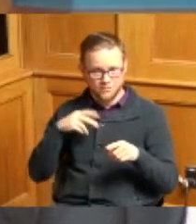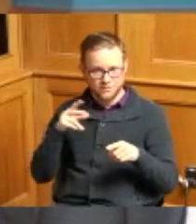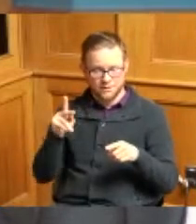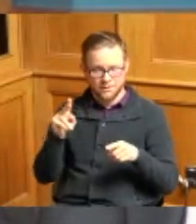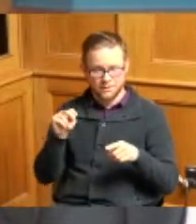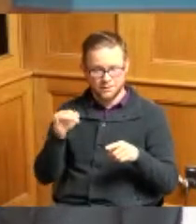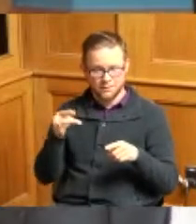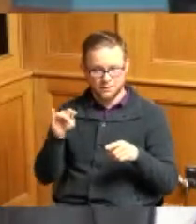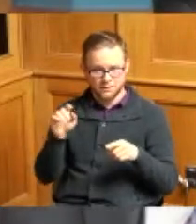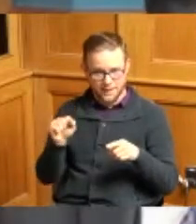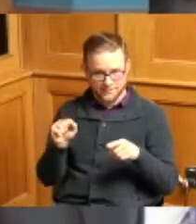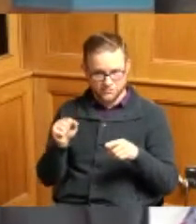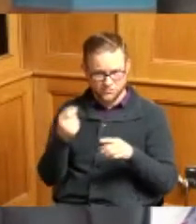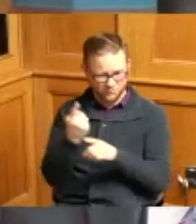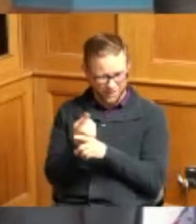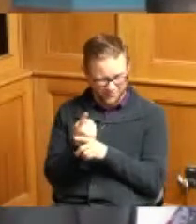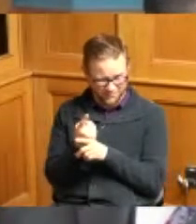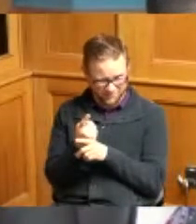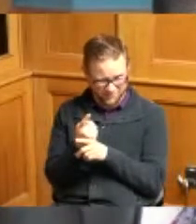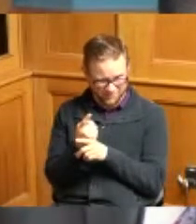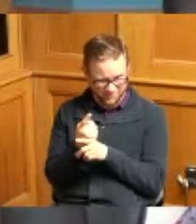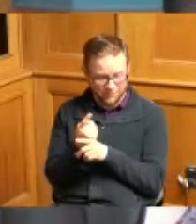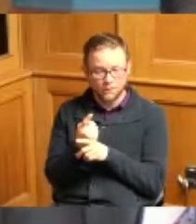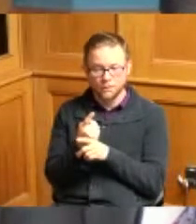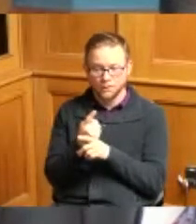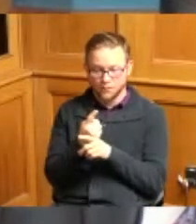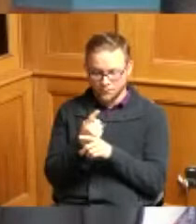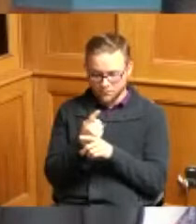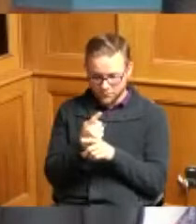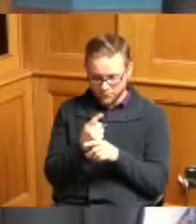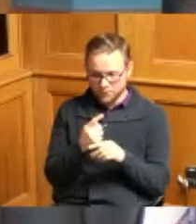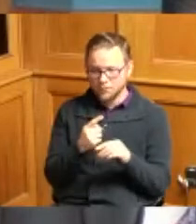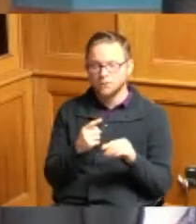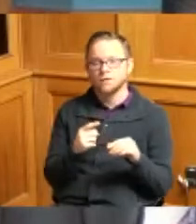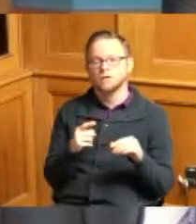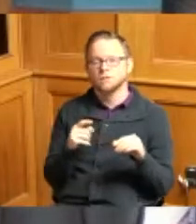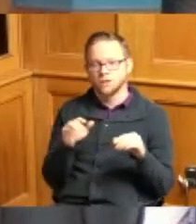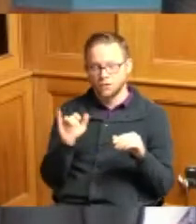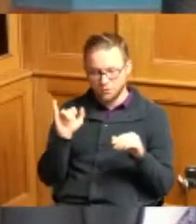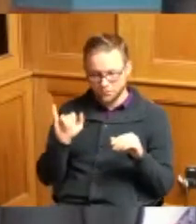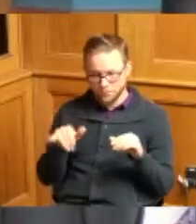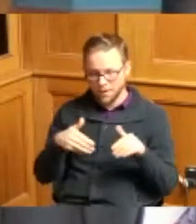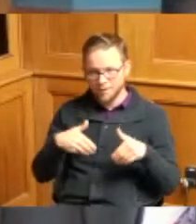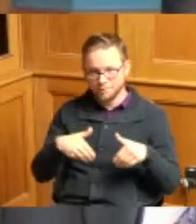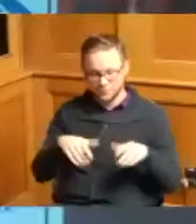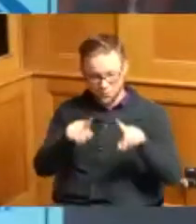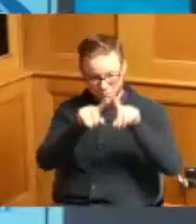golden trail right correct and then as you move past the vacated portion that we're talking about